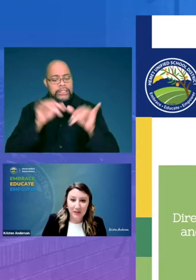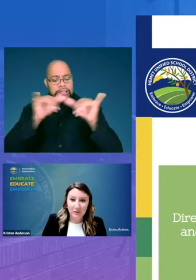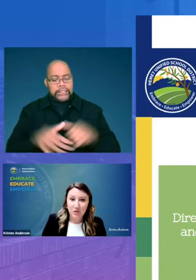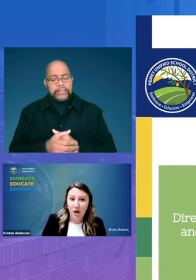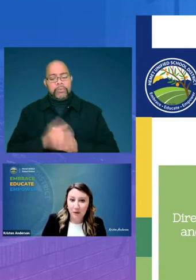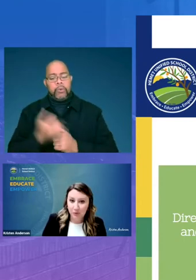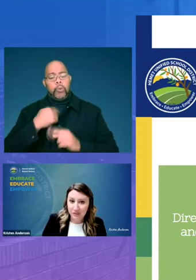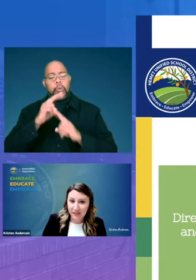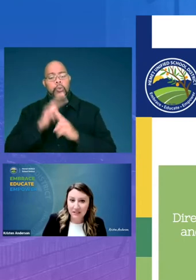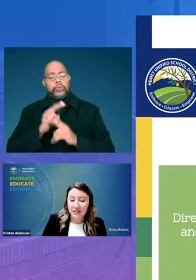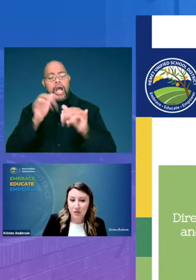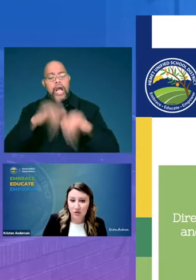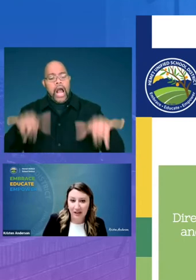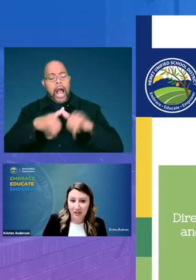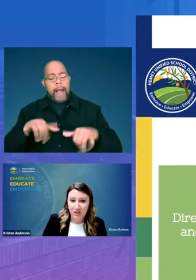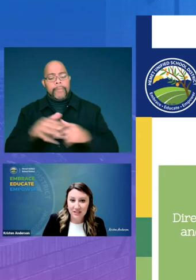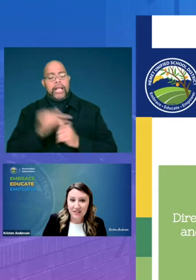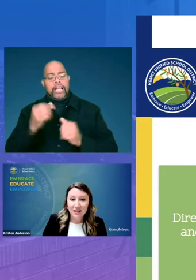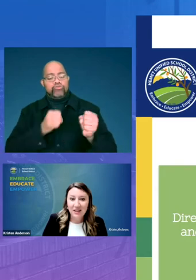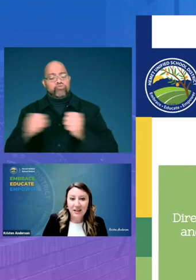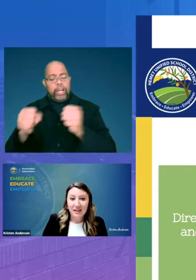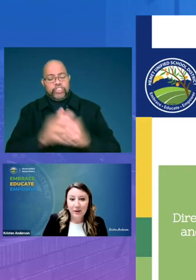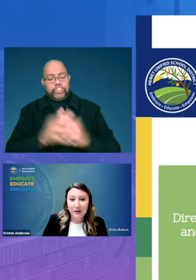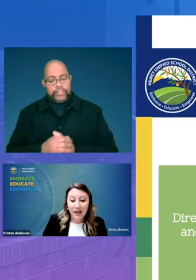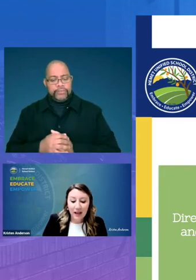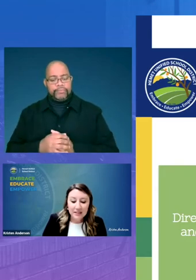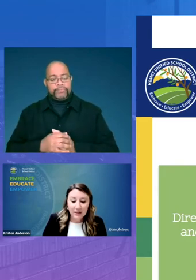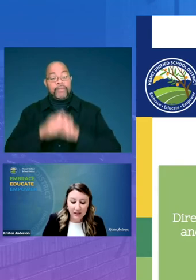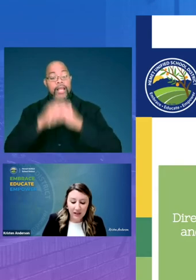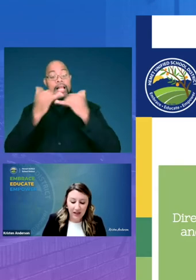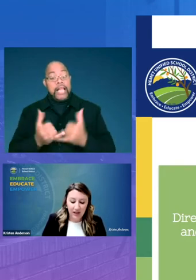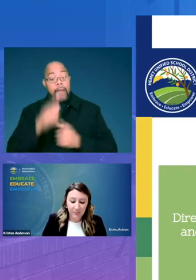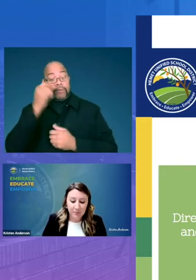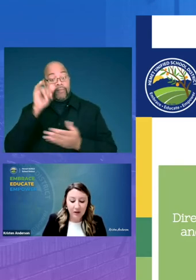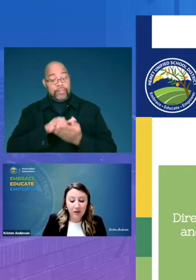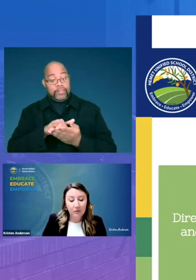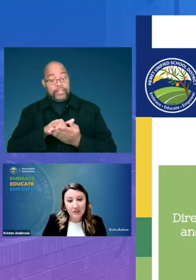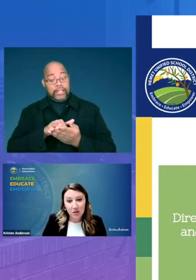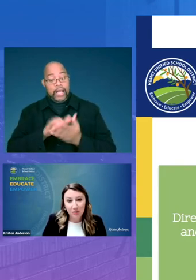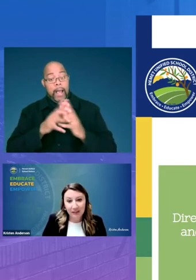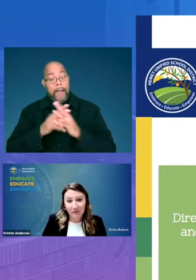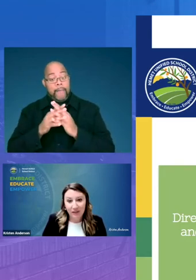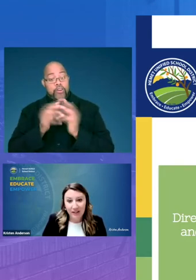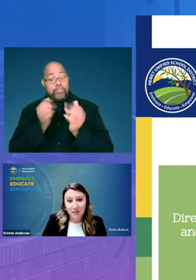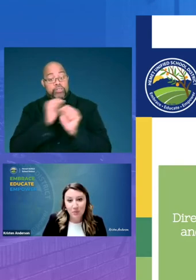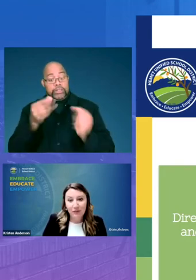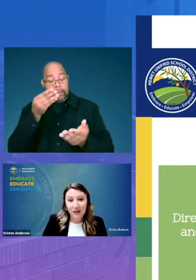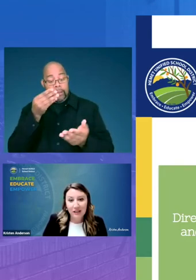use common routines and strategies now because of the american rescue plan funds we've had the